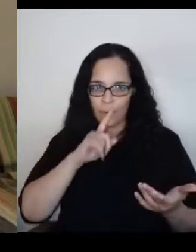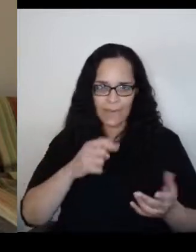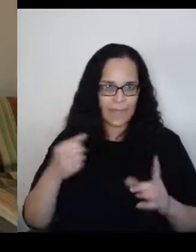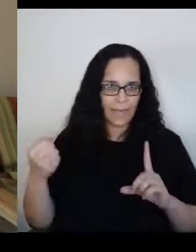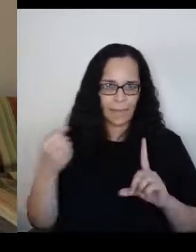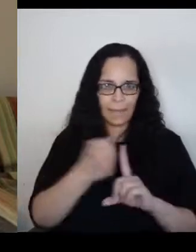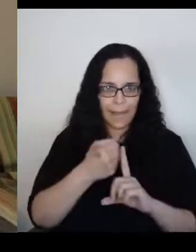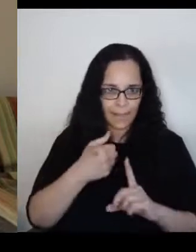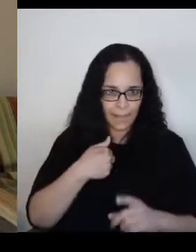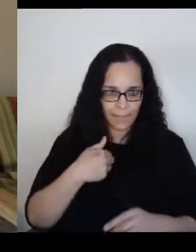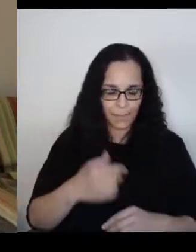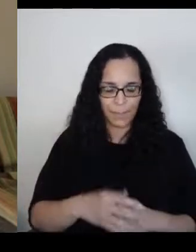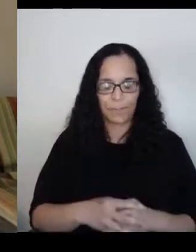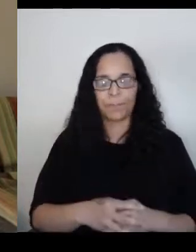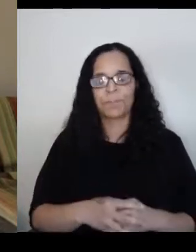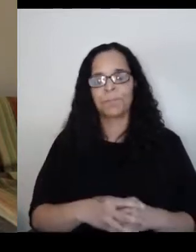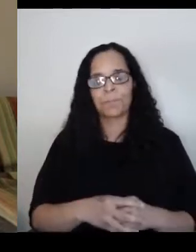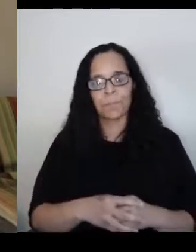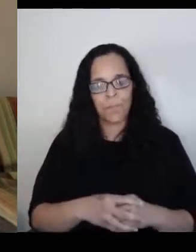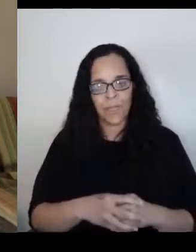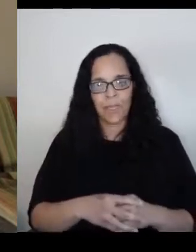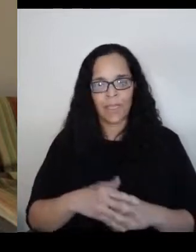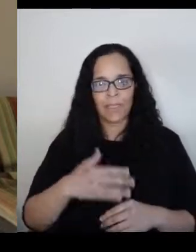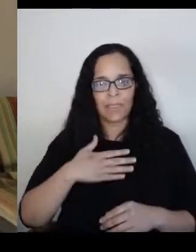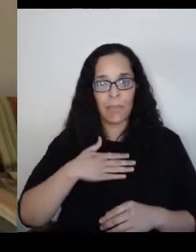is the fact that my maternal grandparents